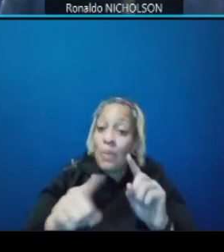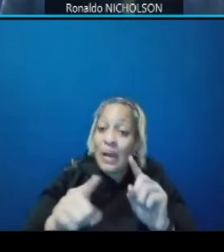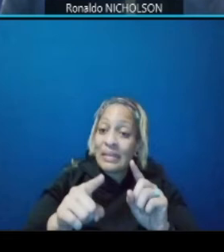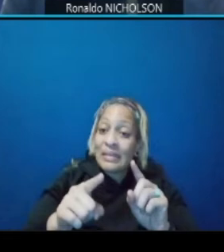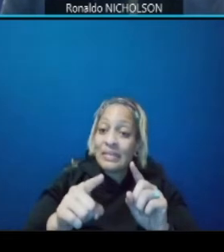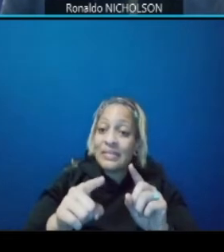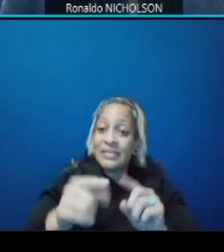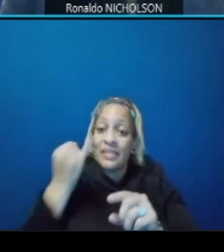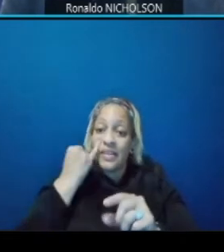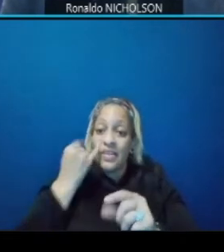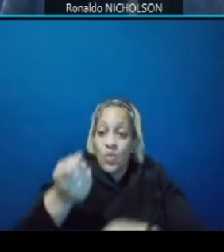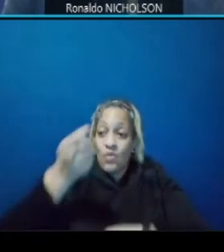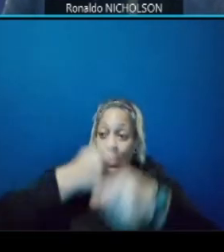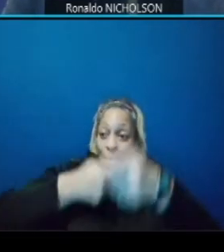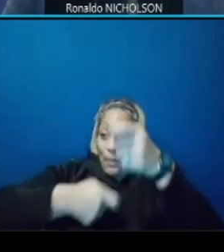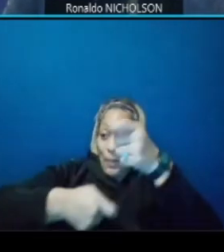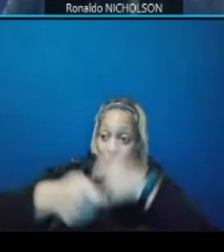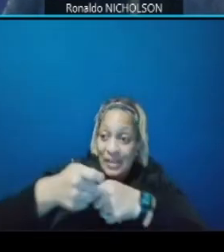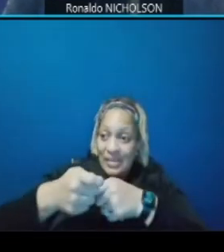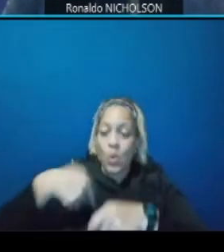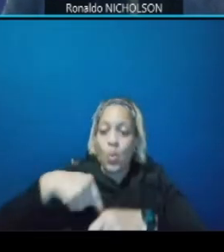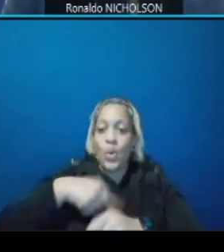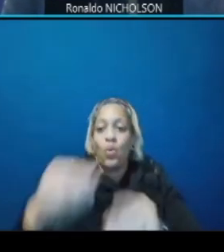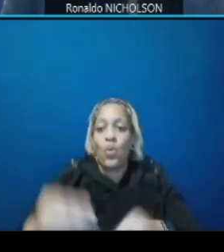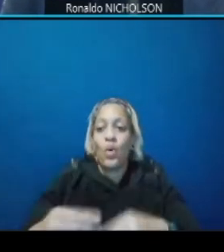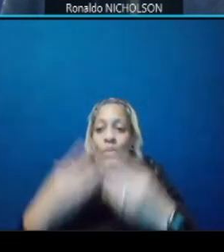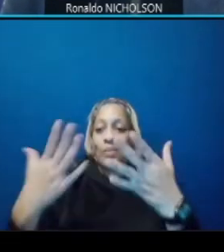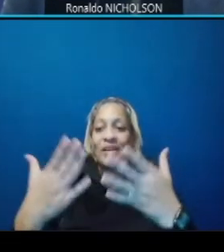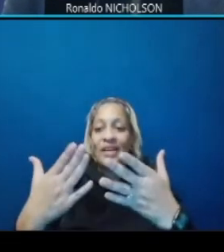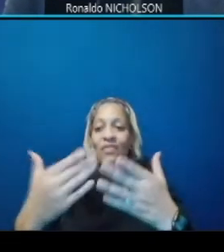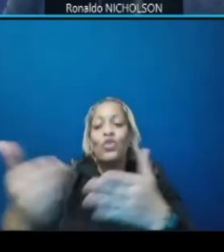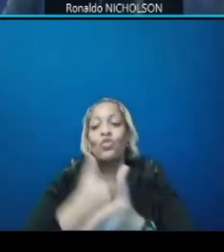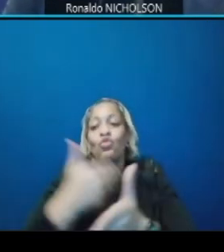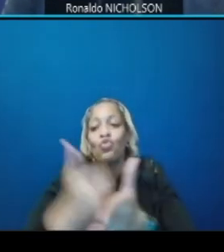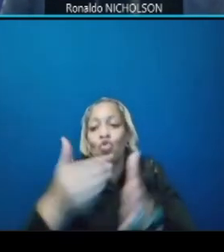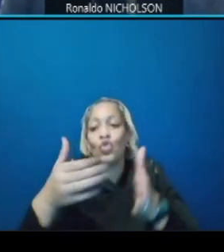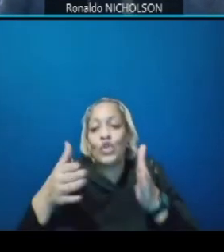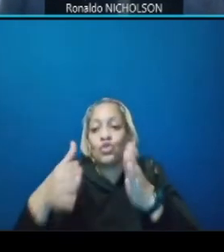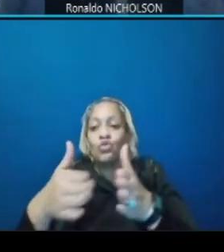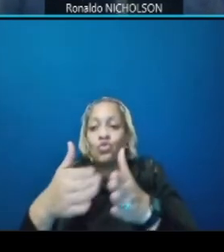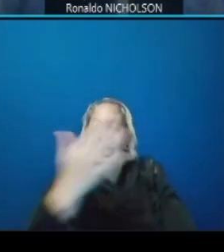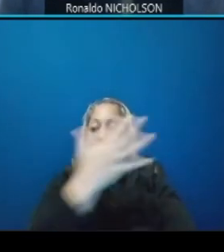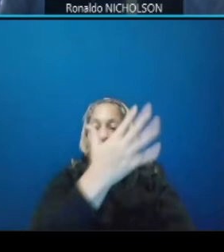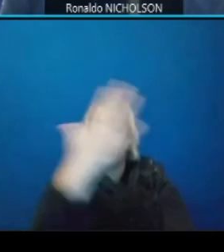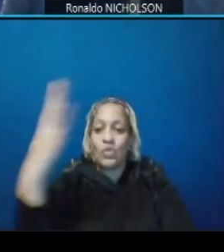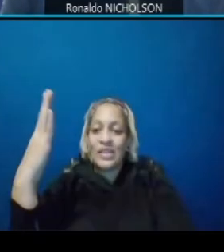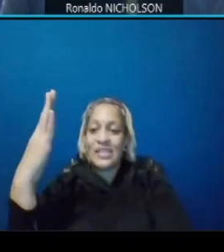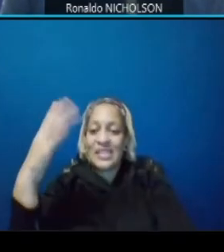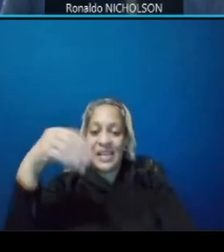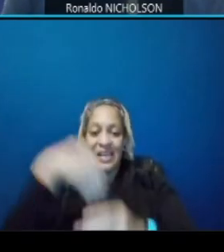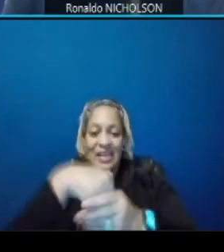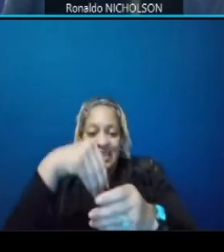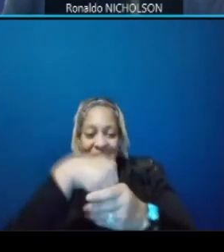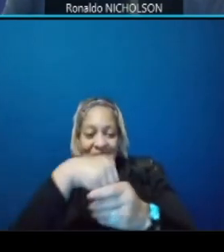we will provide for those new street trees inside the green space along the corridor